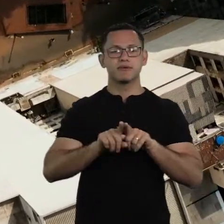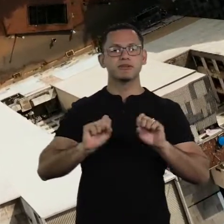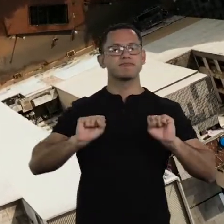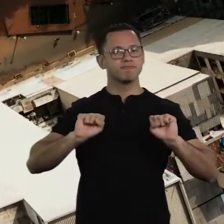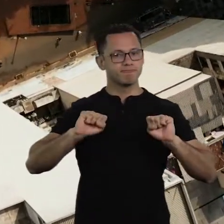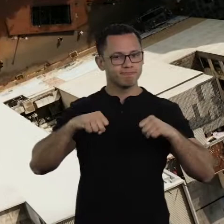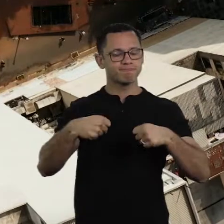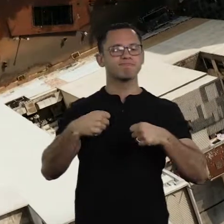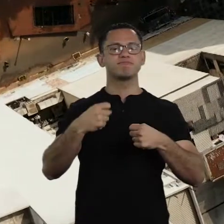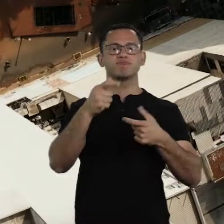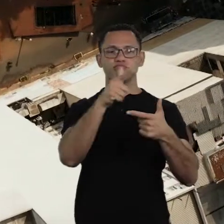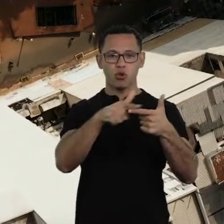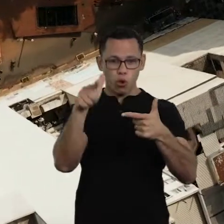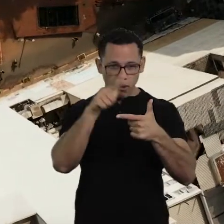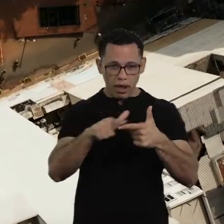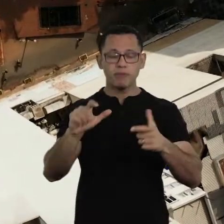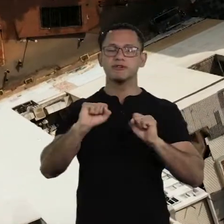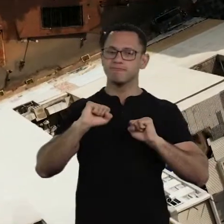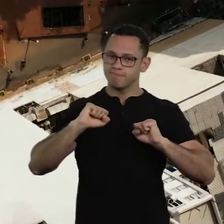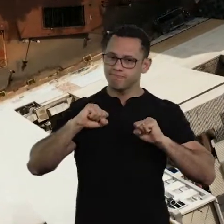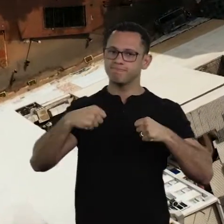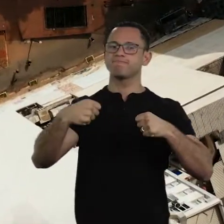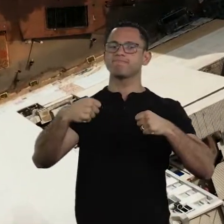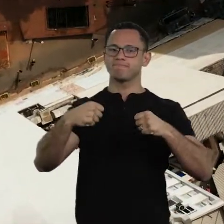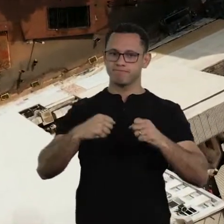to face the real problems we have.